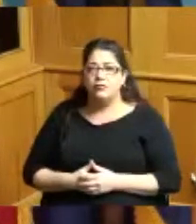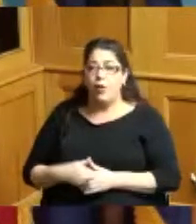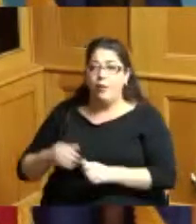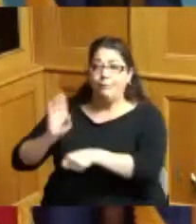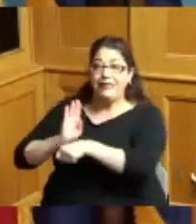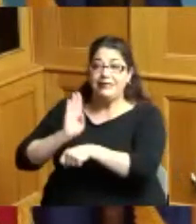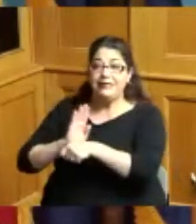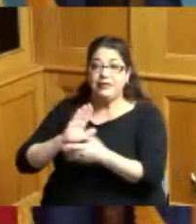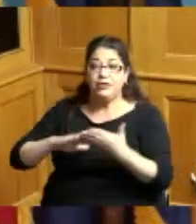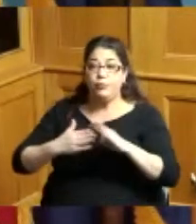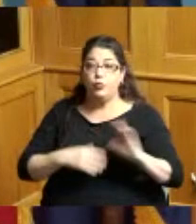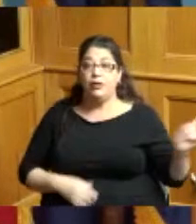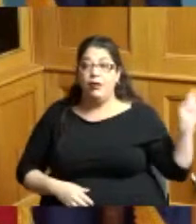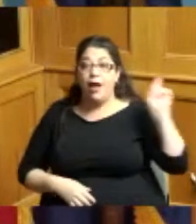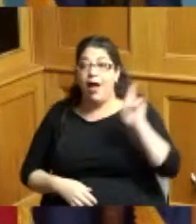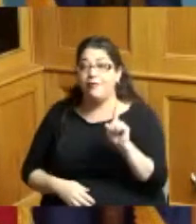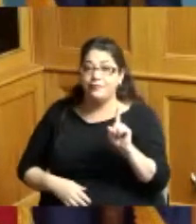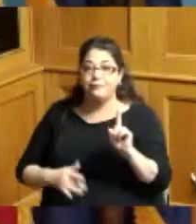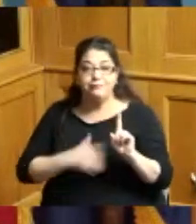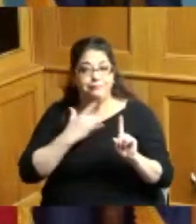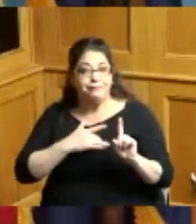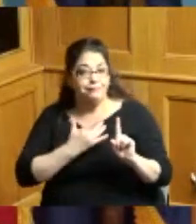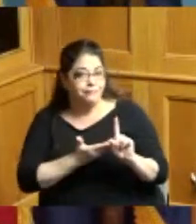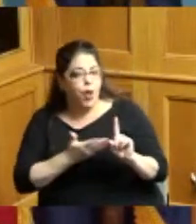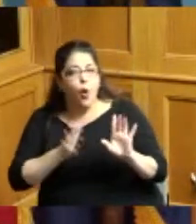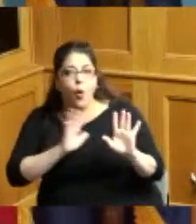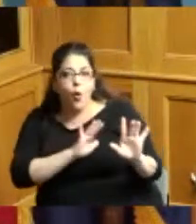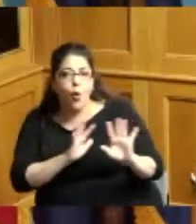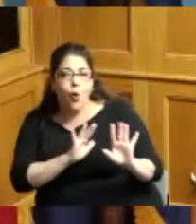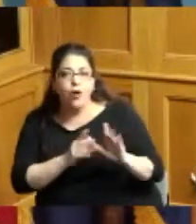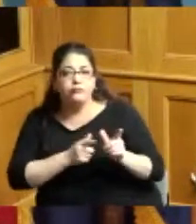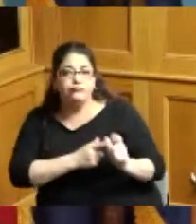community comes in here we usually well we got stop we got to go we got to run we got to have it